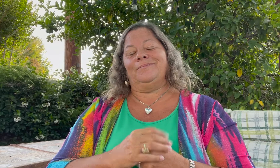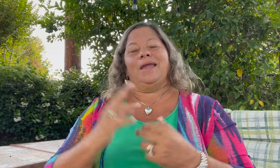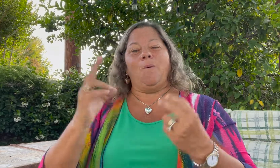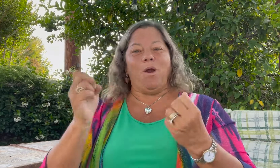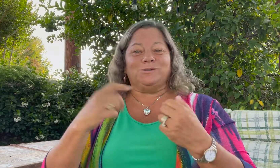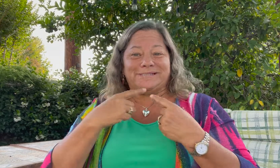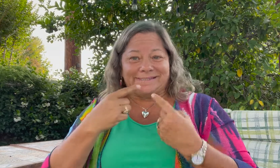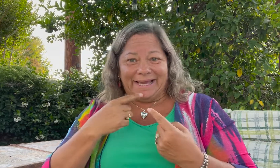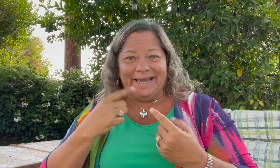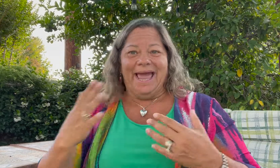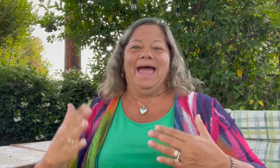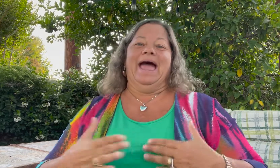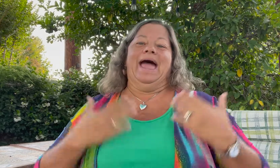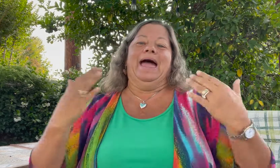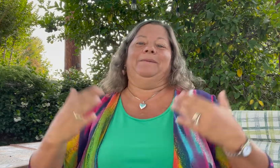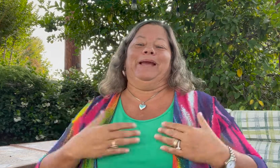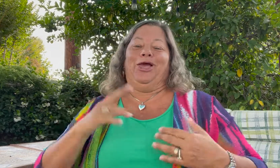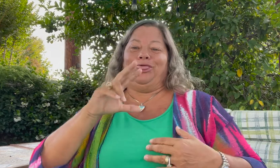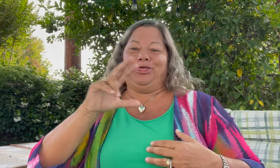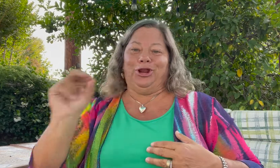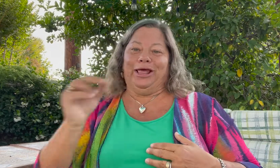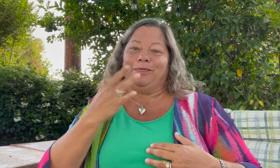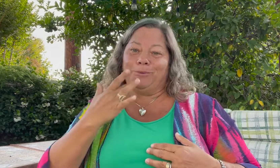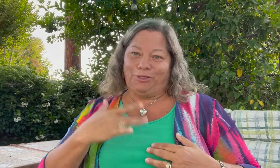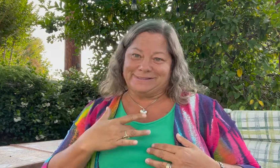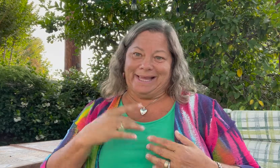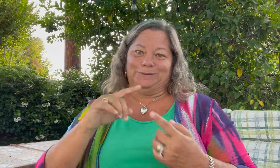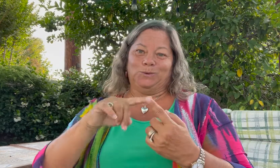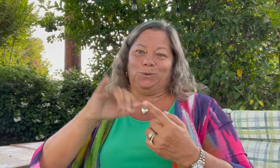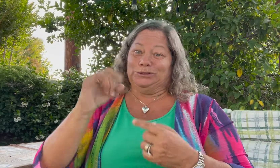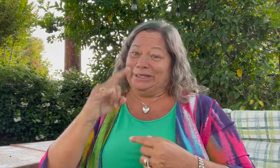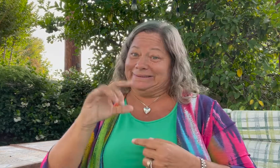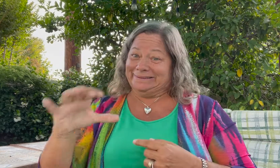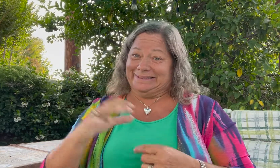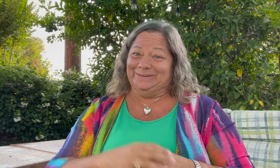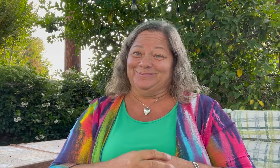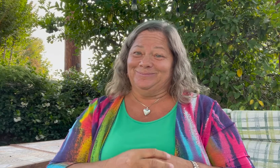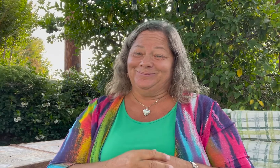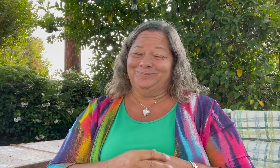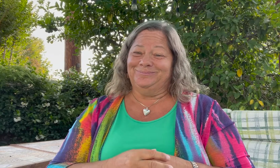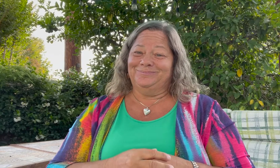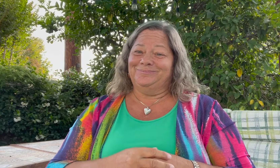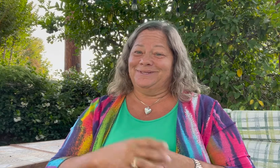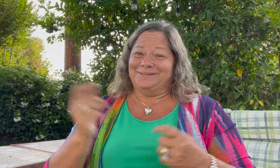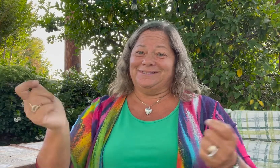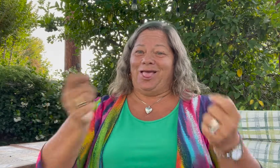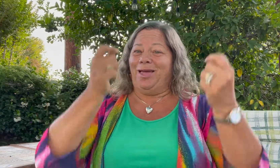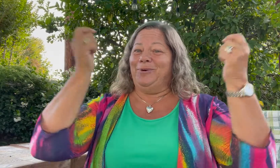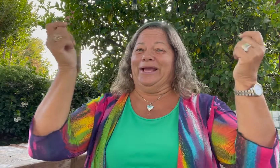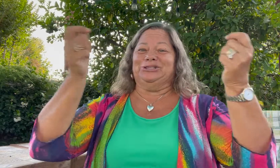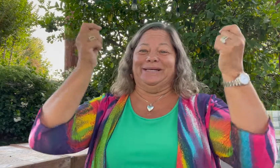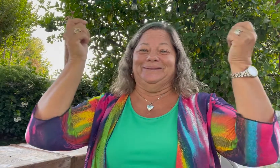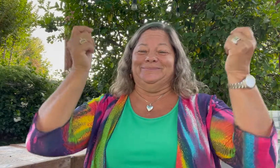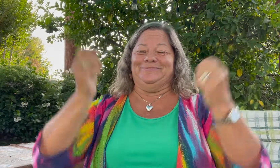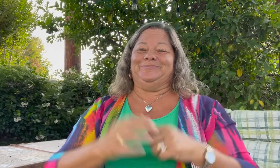I want to say Happy 30th Birthday to JDCC! It's a celebration!